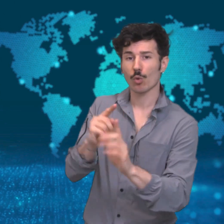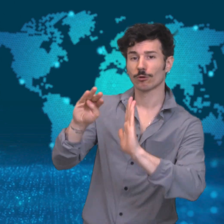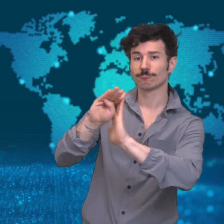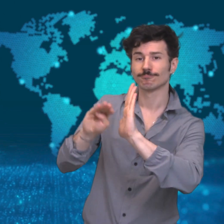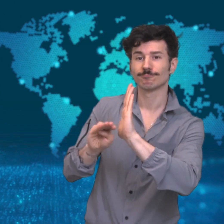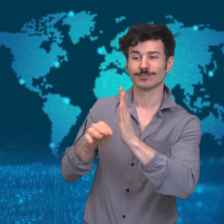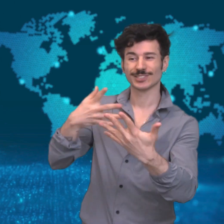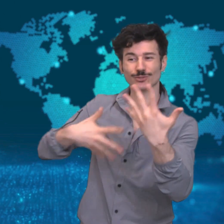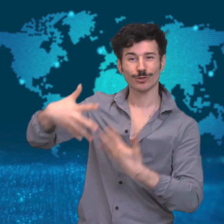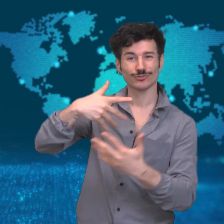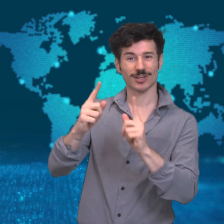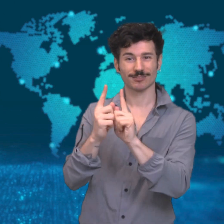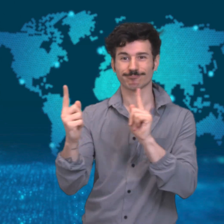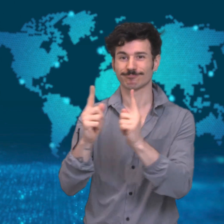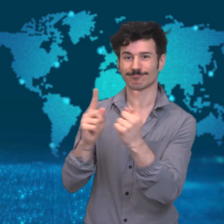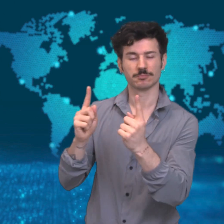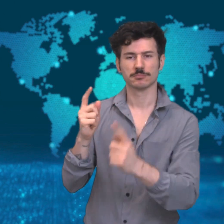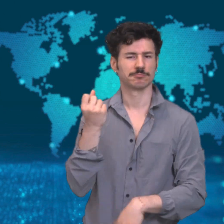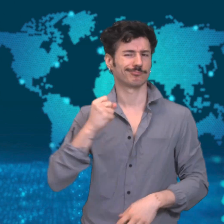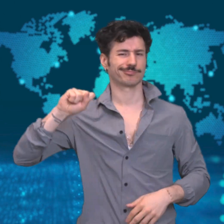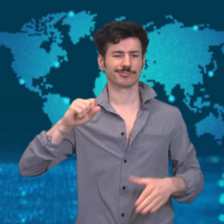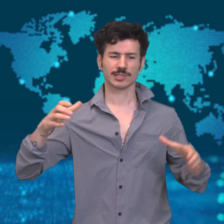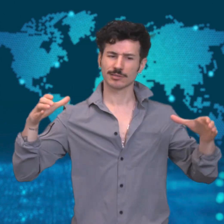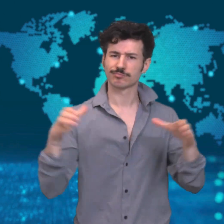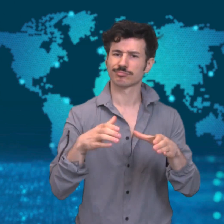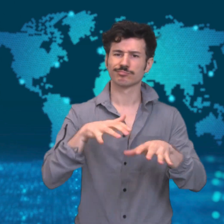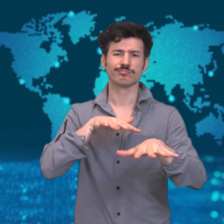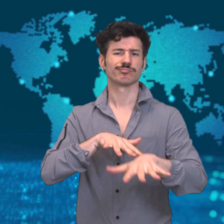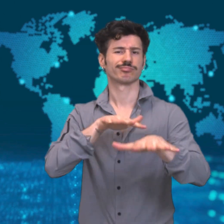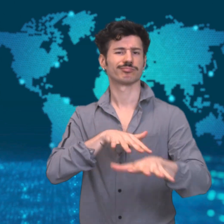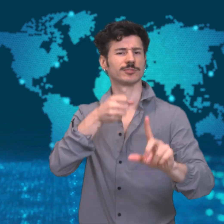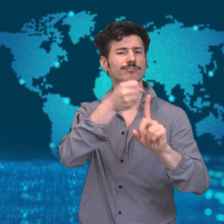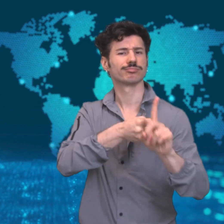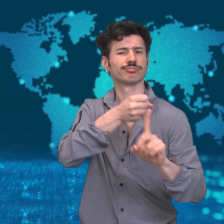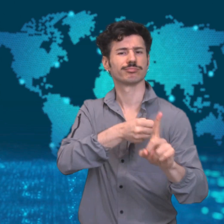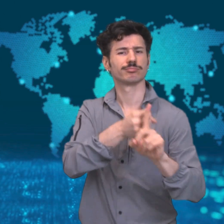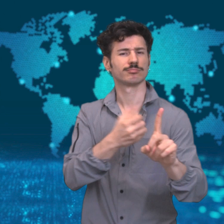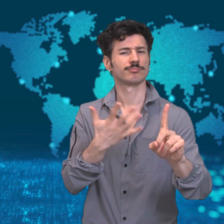this week, ignoring social distance guidelines and